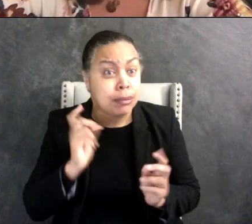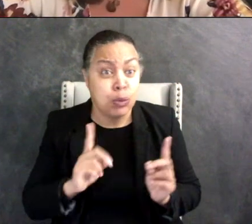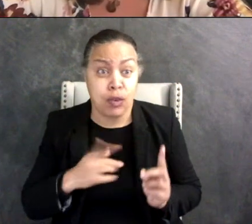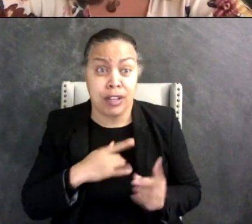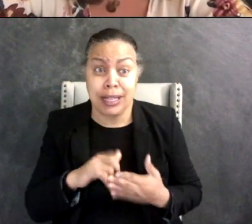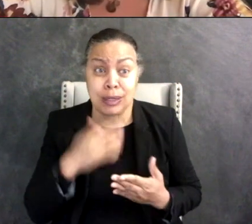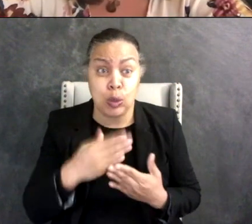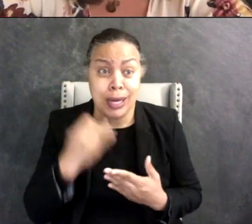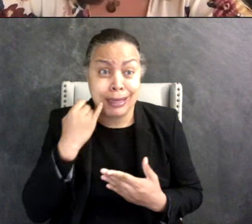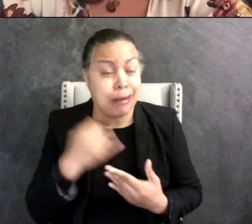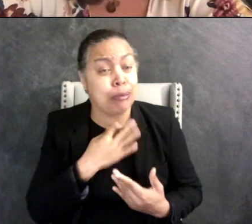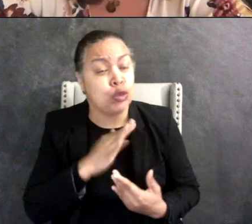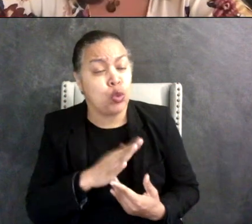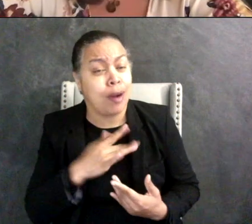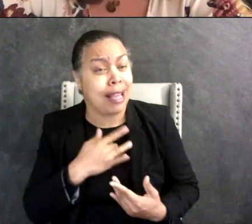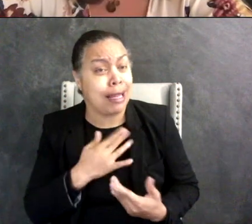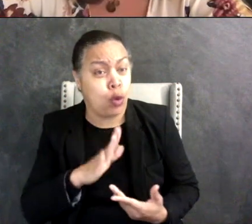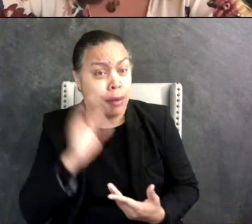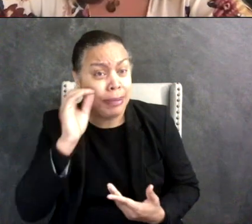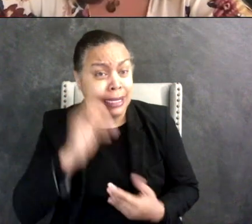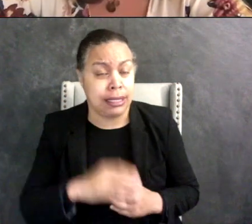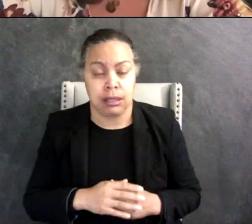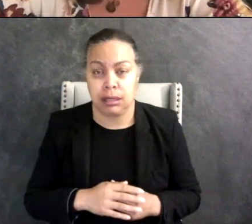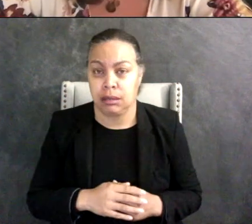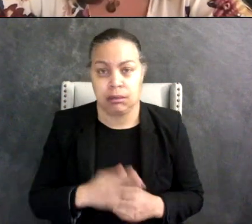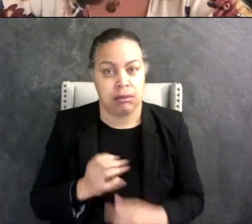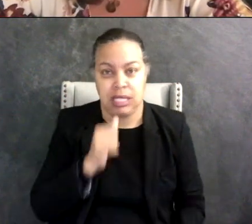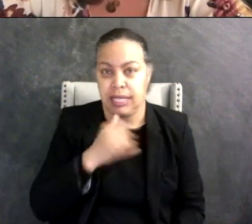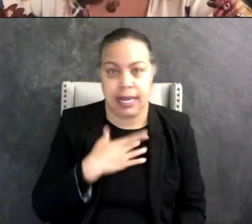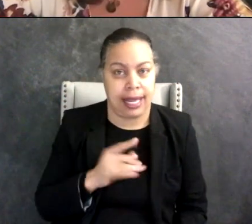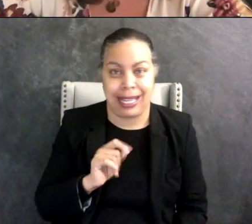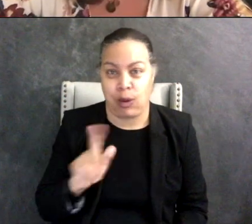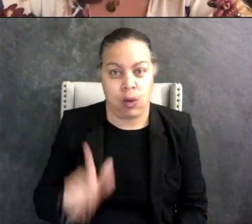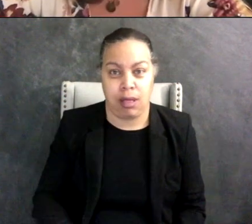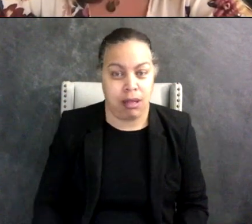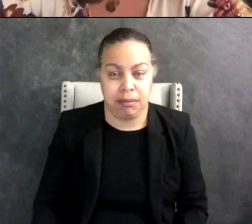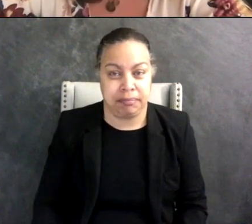to know what you think about it, and he just did not like it at all, so he did not like that.